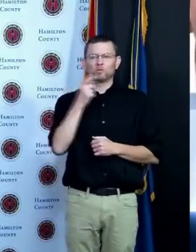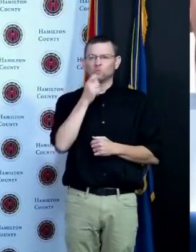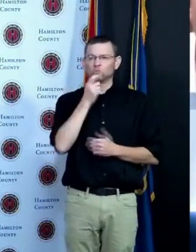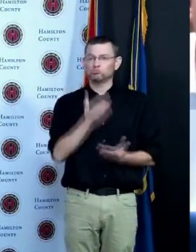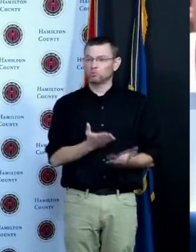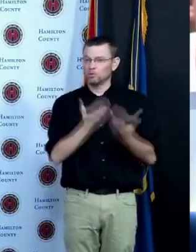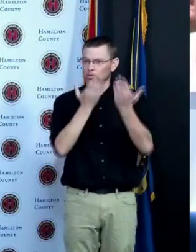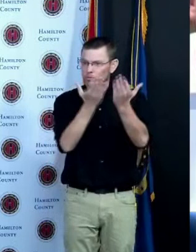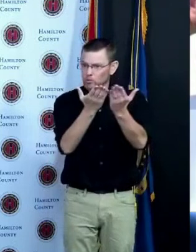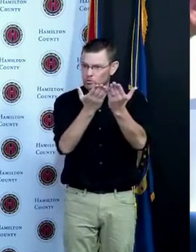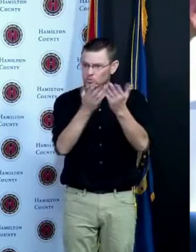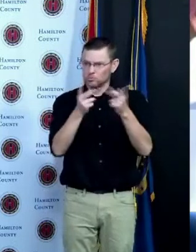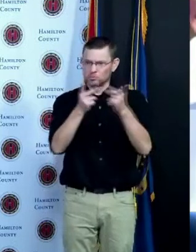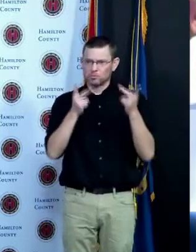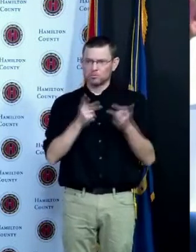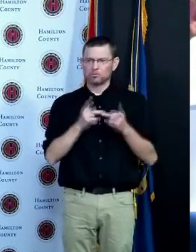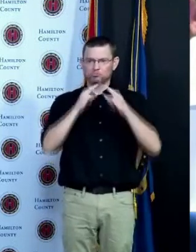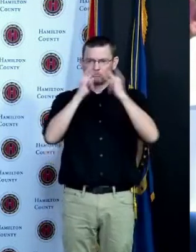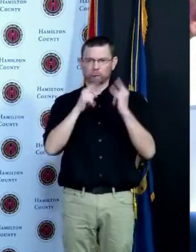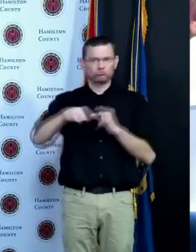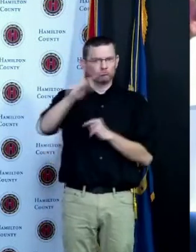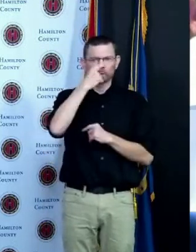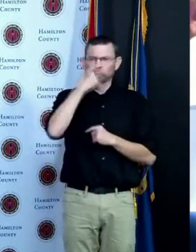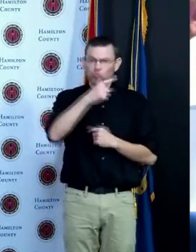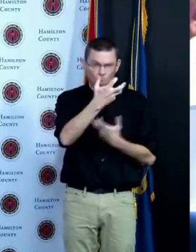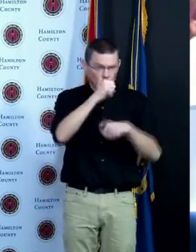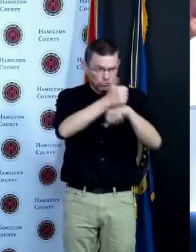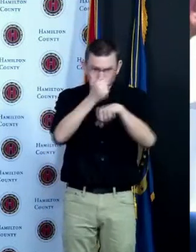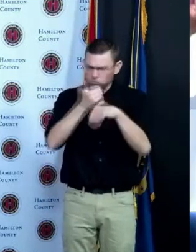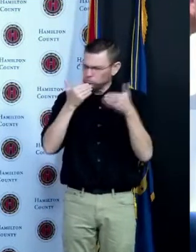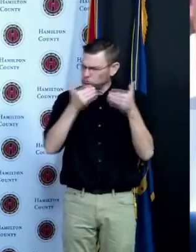we have a form on our website you can fill out if you can't find the form just go to our comments